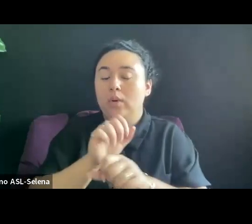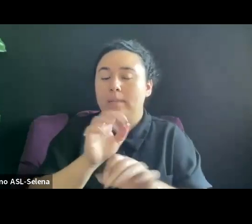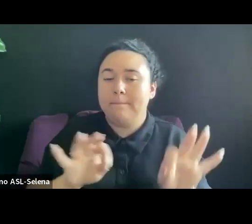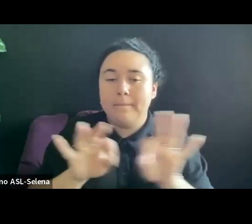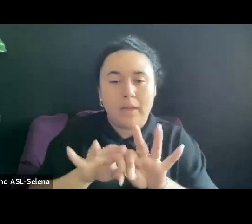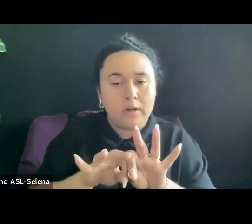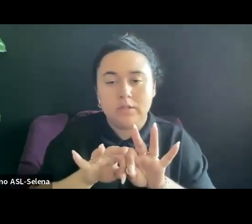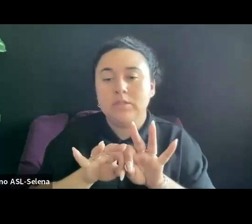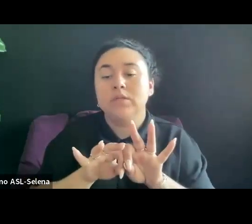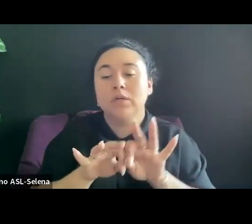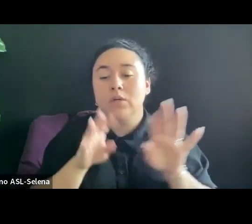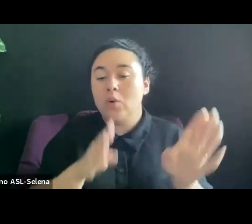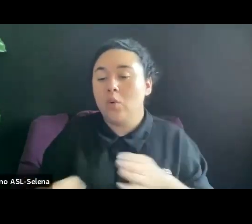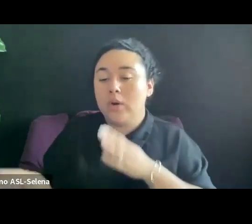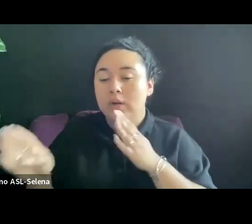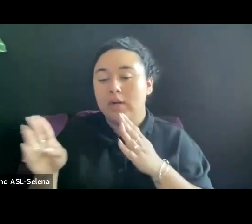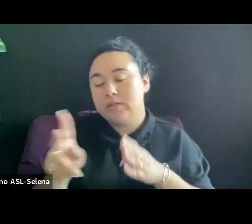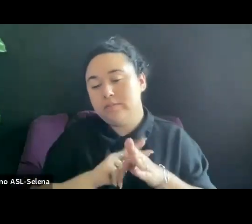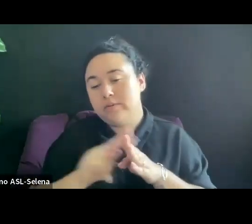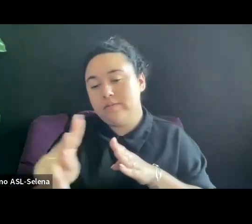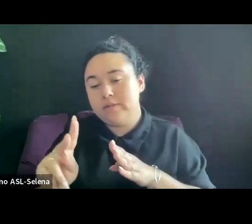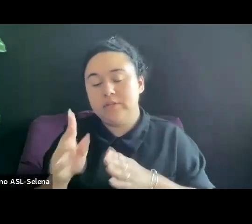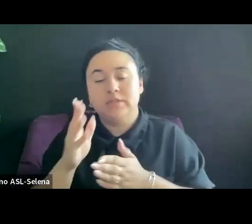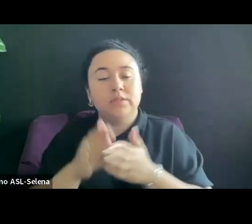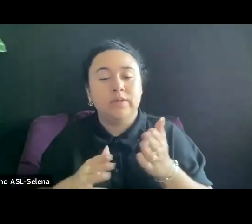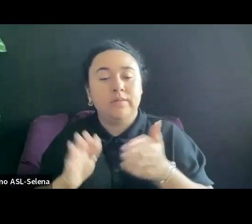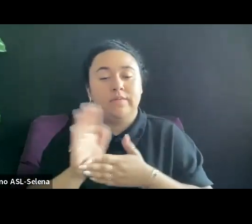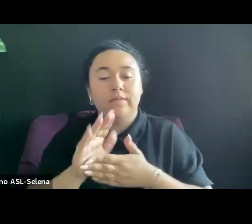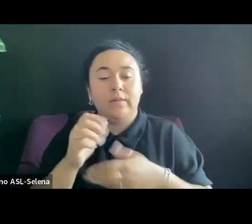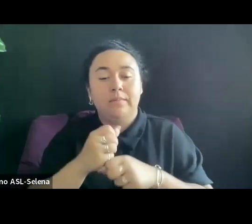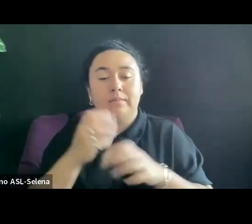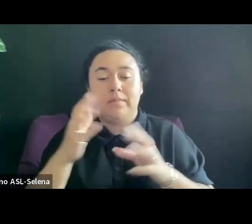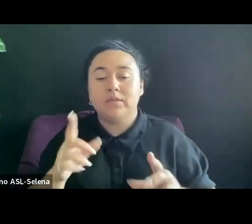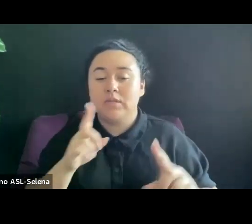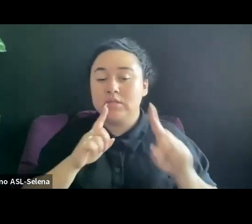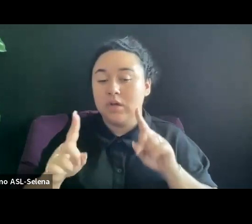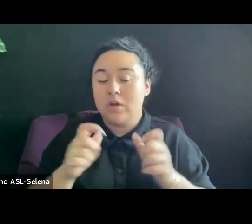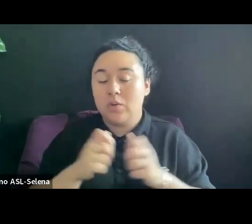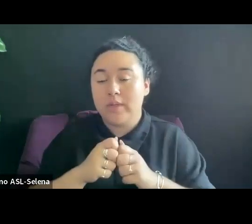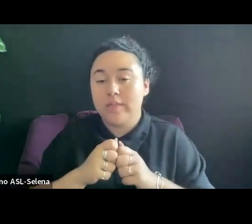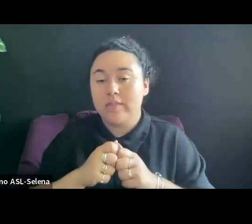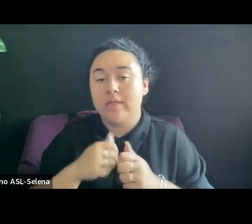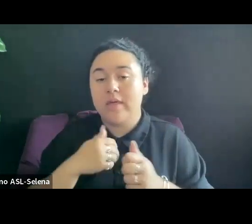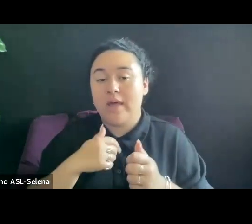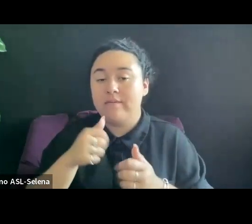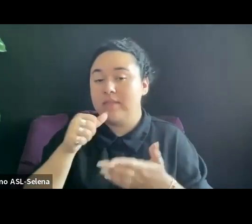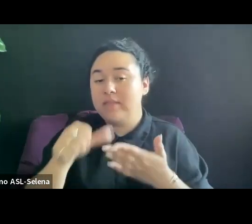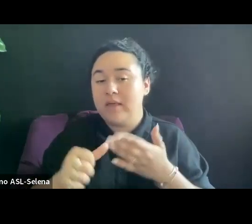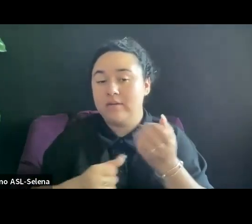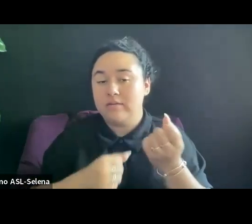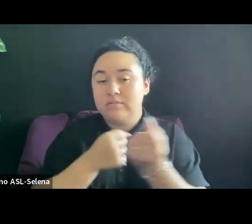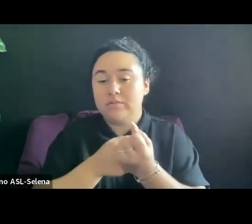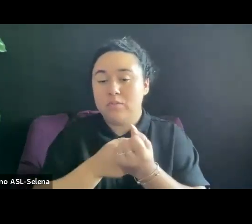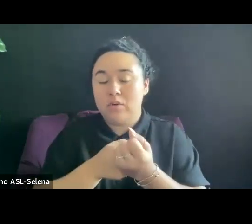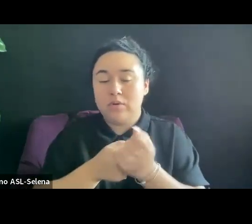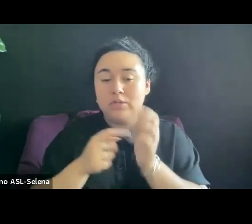PROFESSIONAL. SOME FILMMAKER S I TALKED TO GOT LET'S OF SUPPORT FROM THESE GROUPS AND SHOWED THEM TO FUNDERS AND